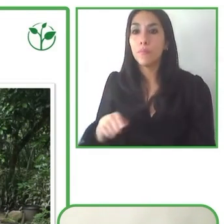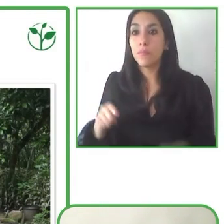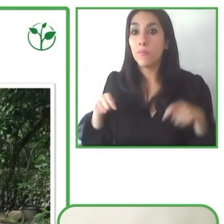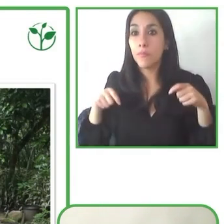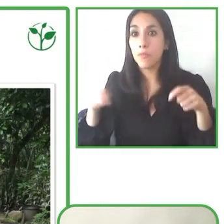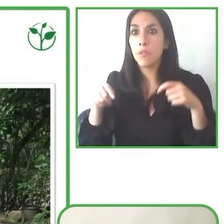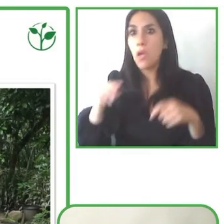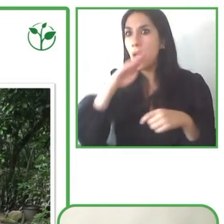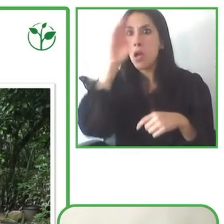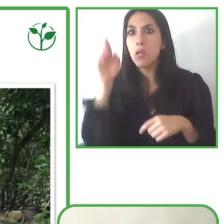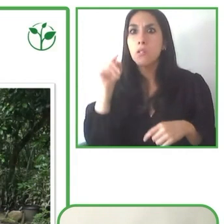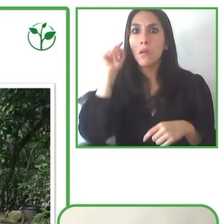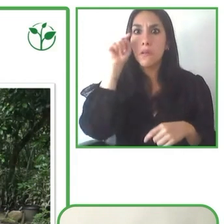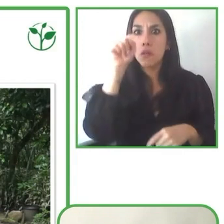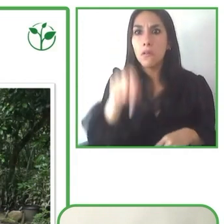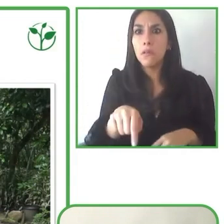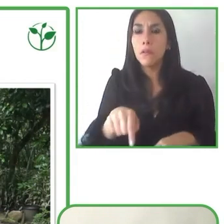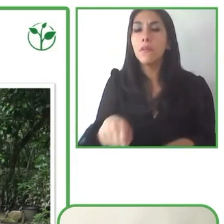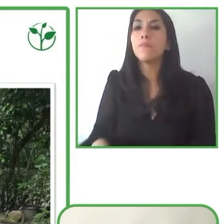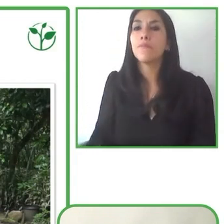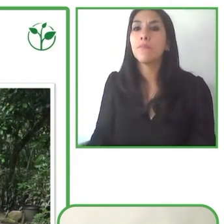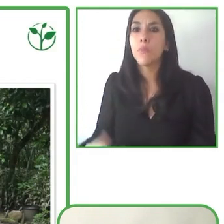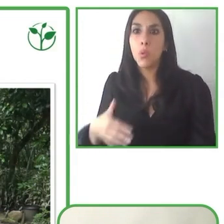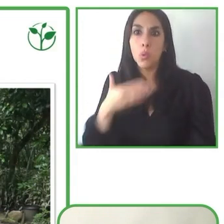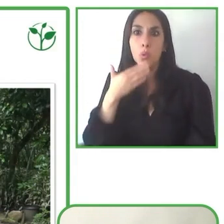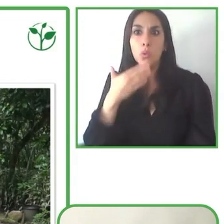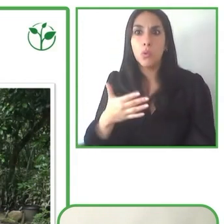never dreamed of being able to reach in life.